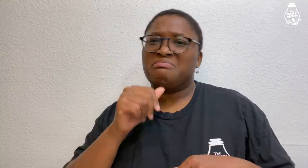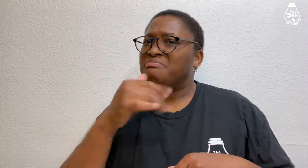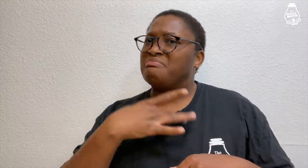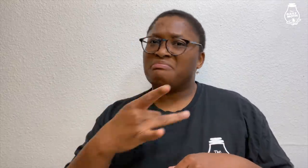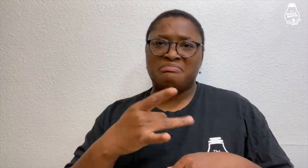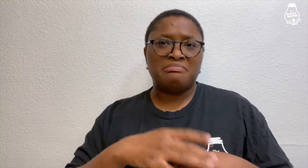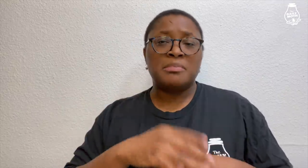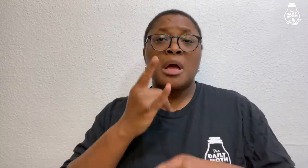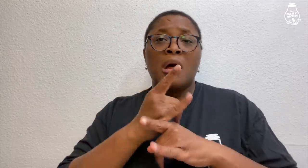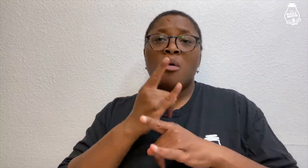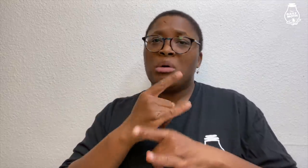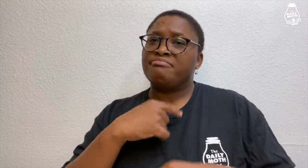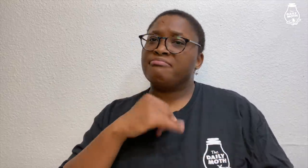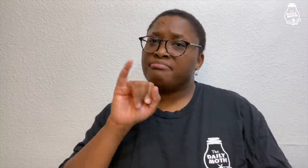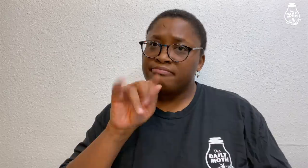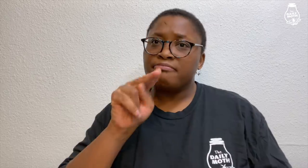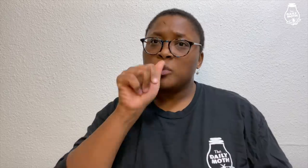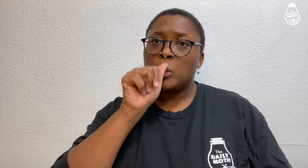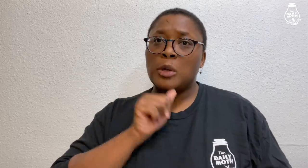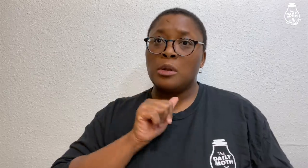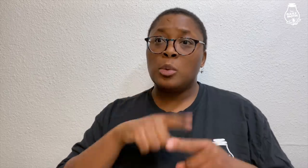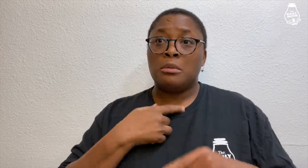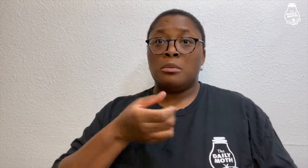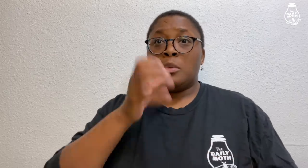I didn't like it. With alcohol, I'm intolerant.